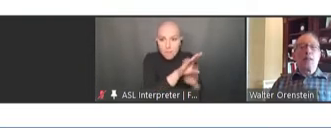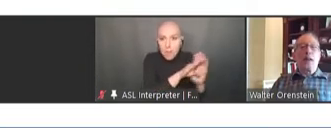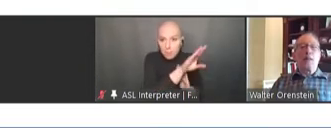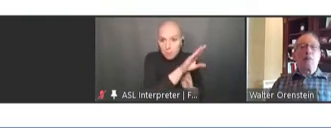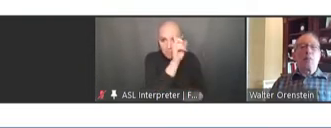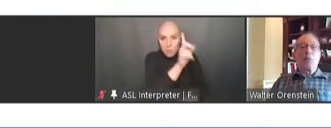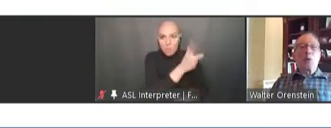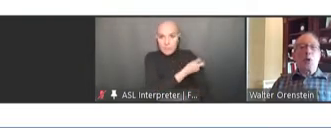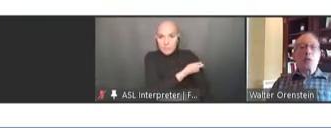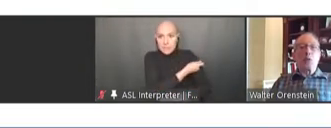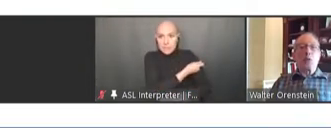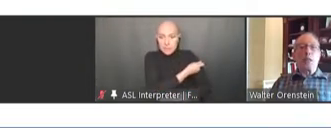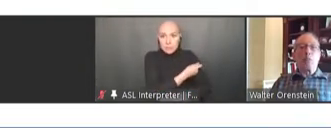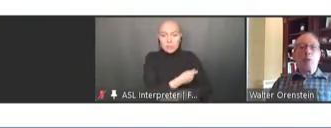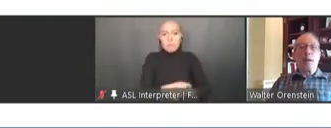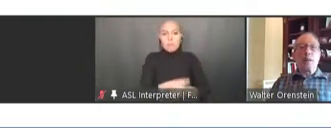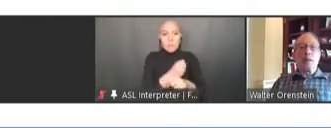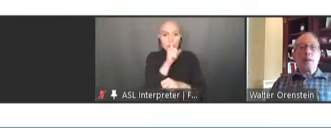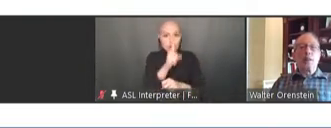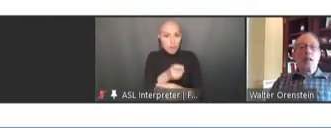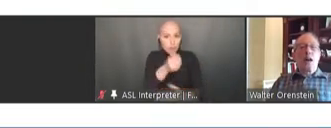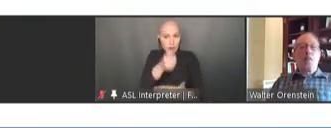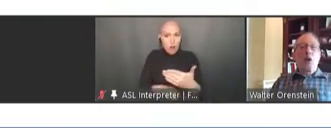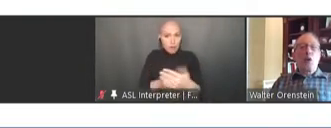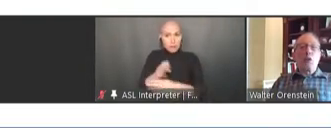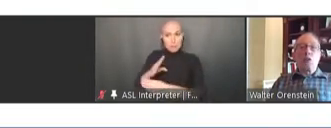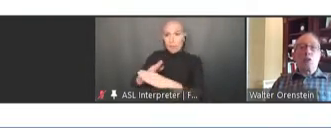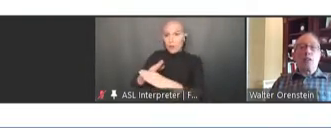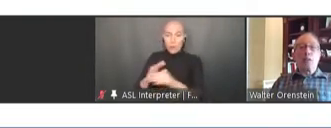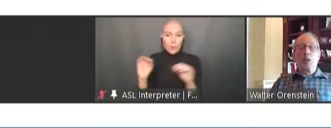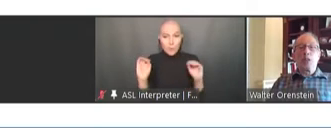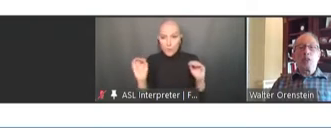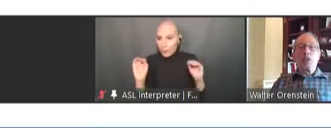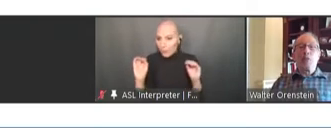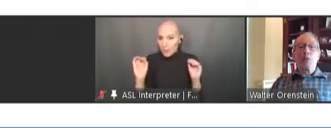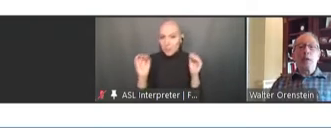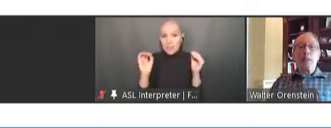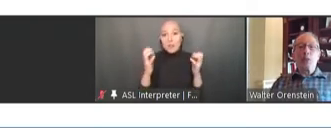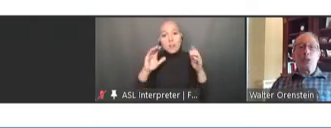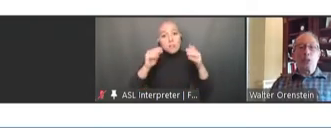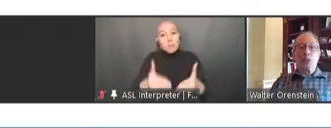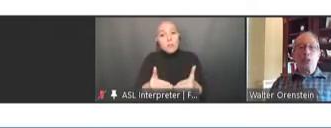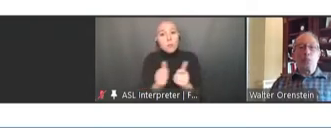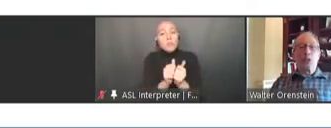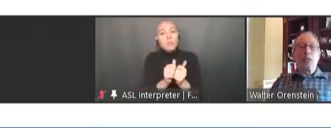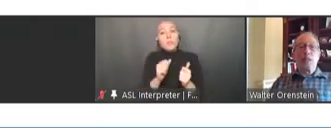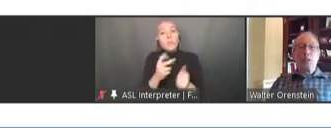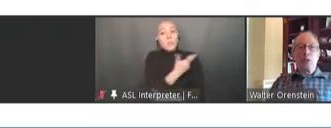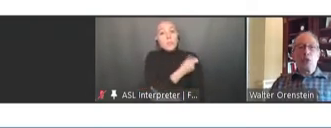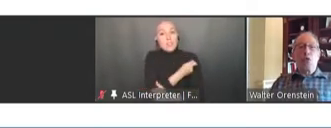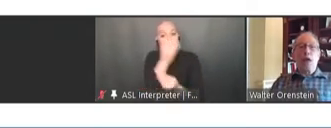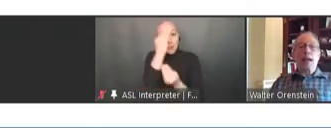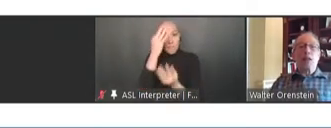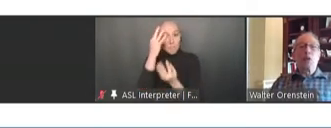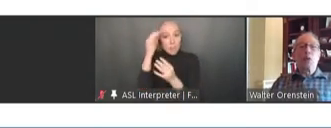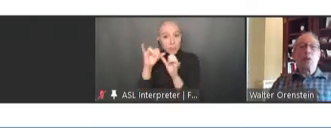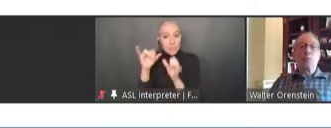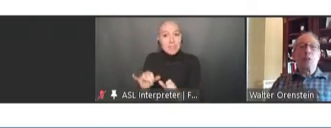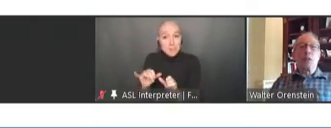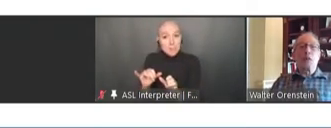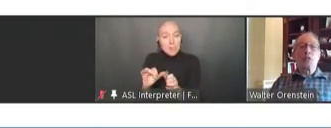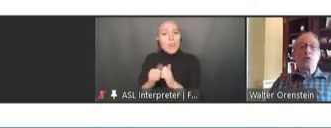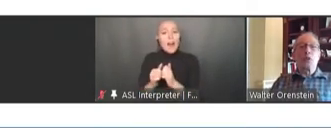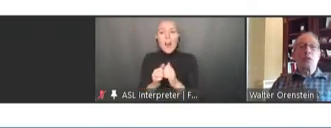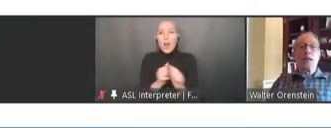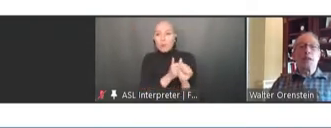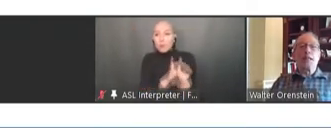that cost was not a barrier, focus on immunization systems to track who was immunized, who is not,